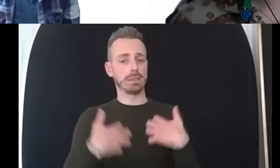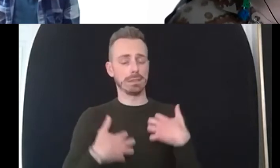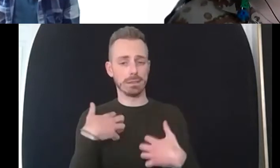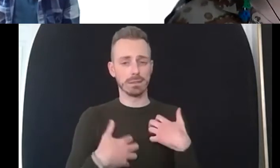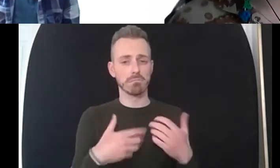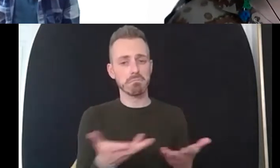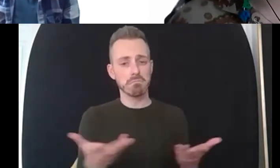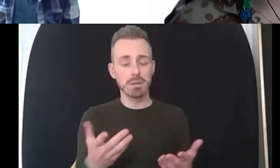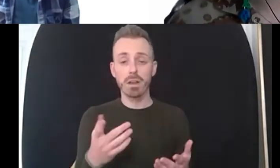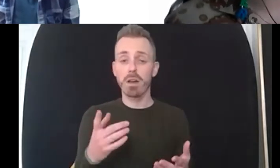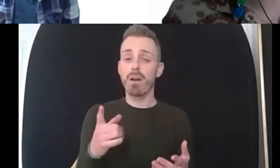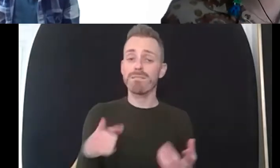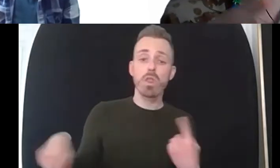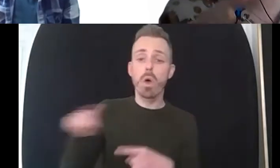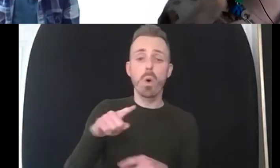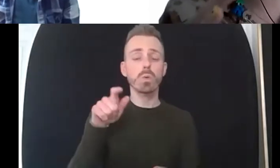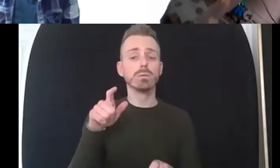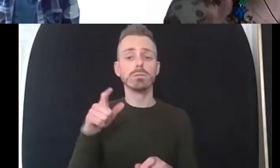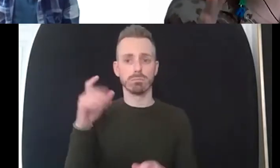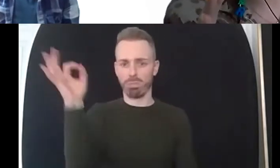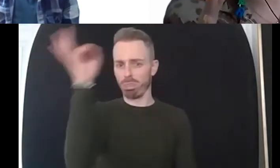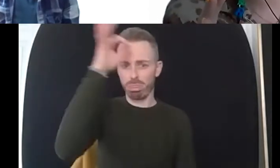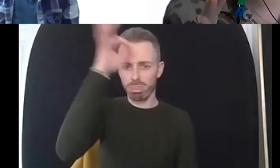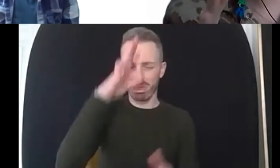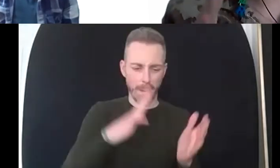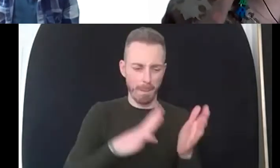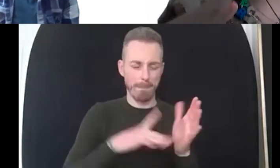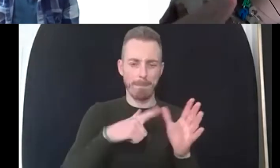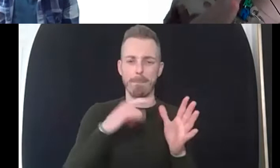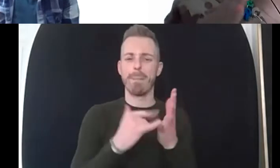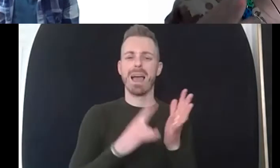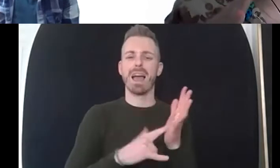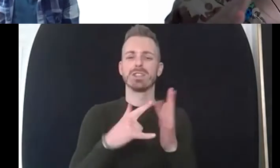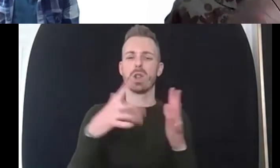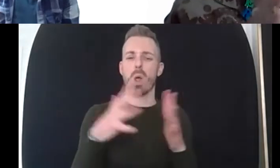maslow's hierarchy before i know you explained it there but maybe just go through those stages just